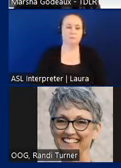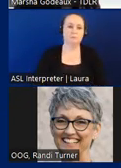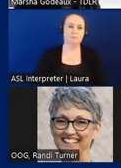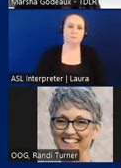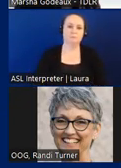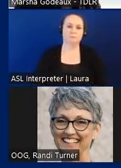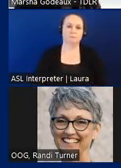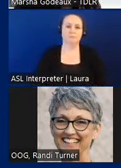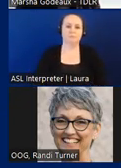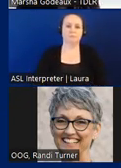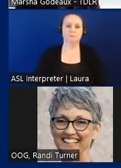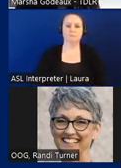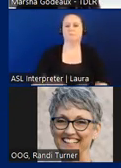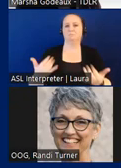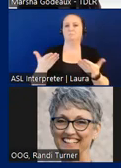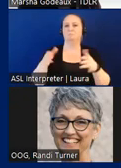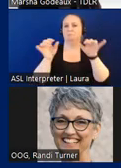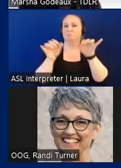So let's go over some common examples that come to TDLR.